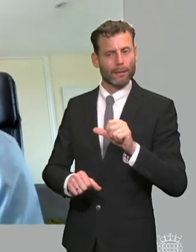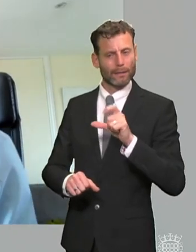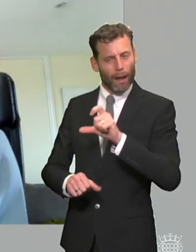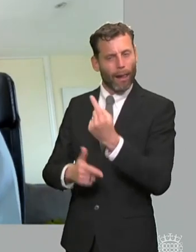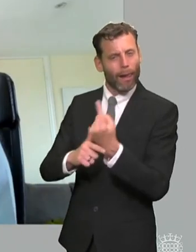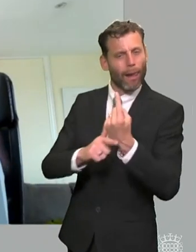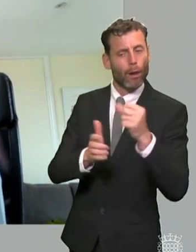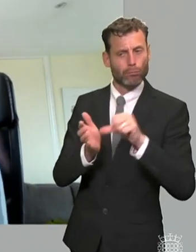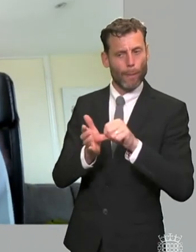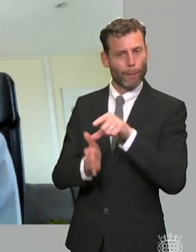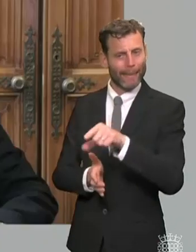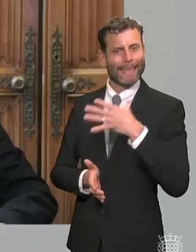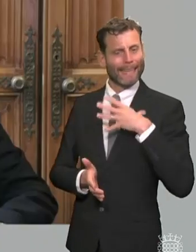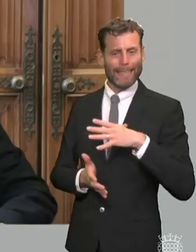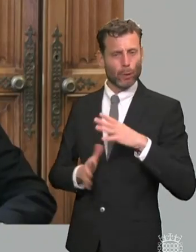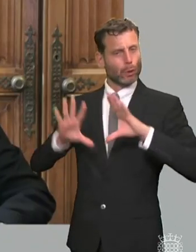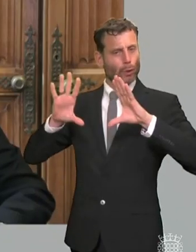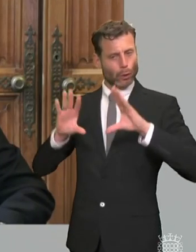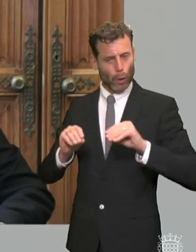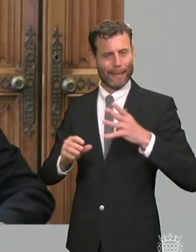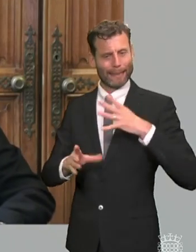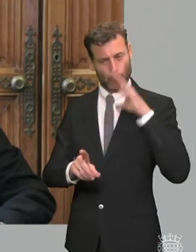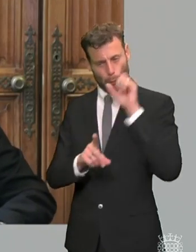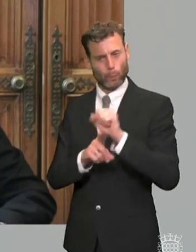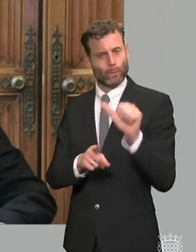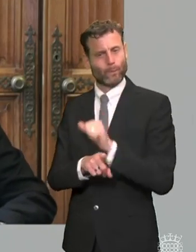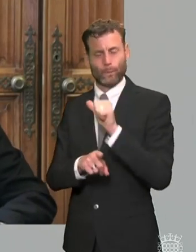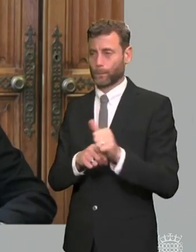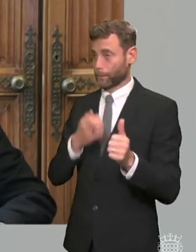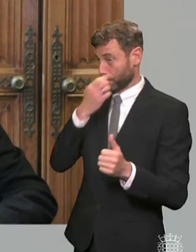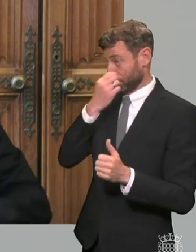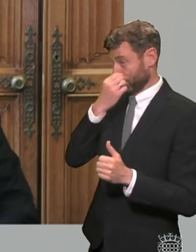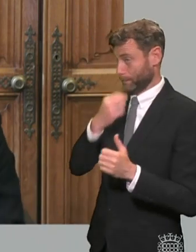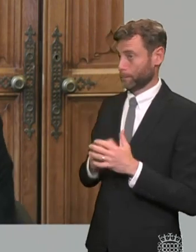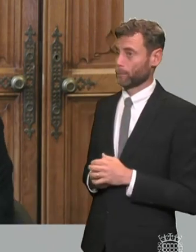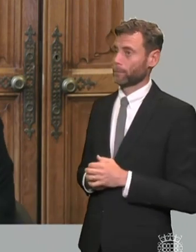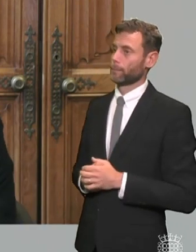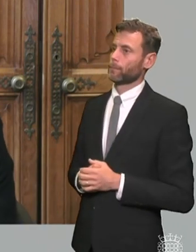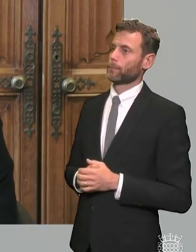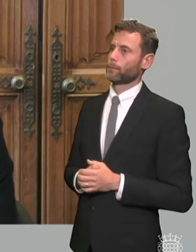that you need to try that so the reviews um acknowledges the um that the fact that it's